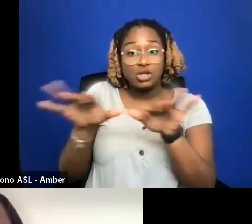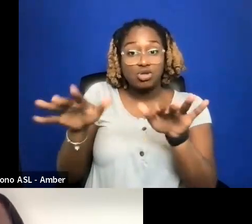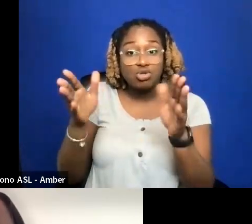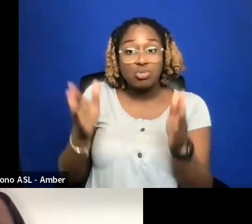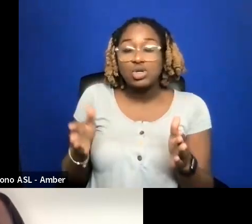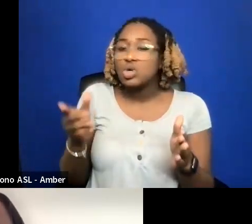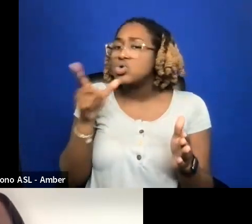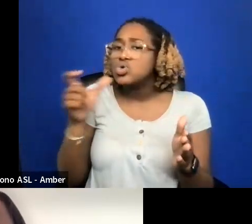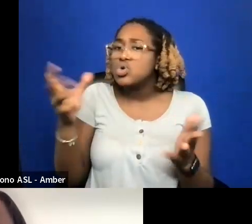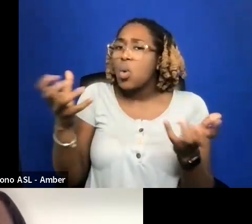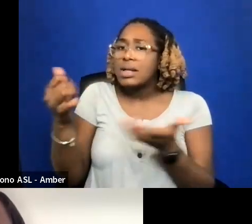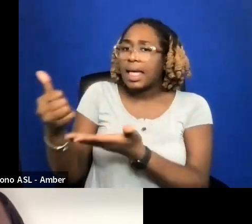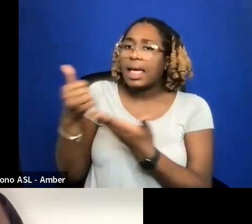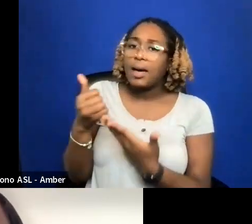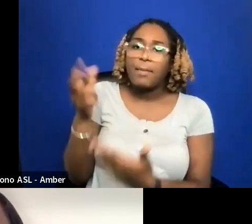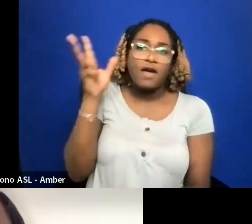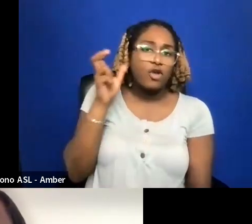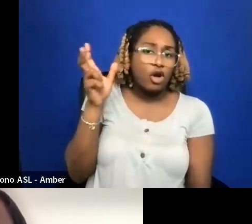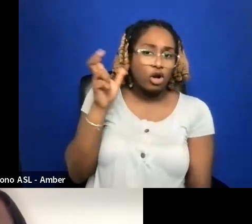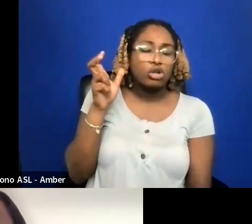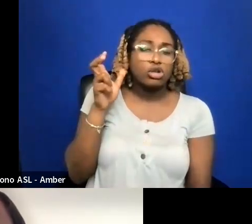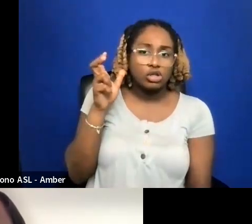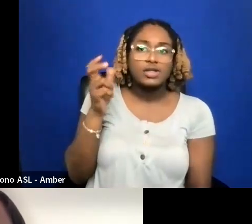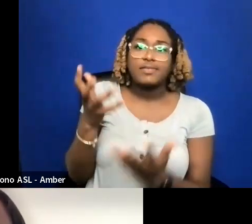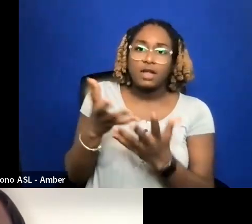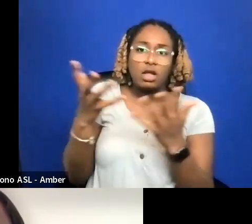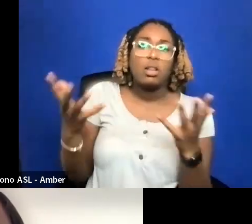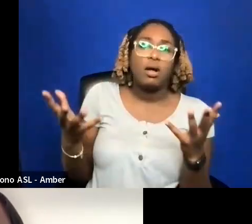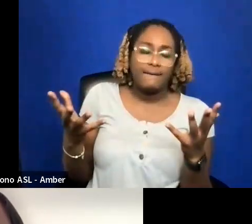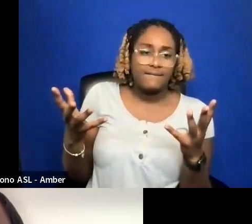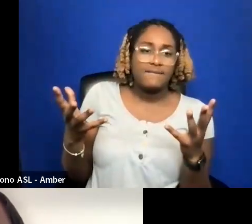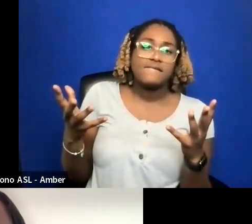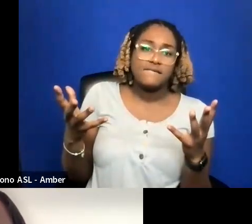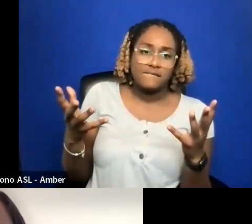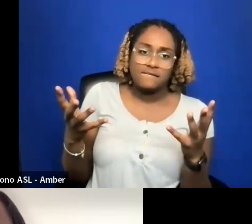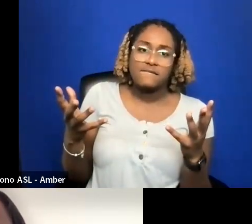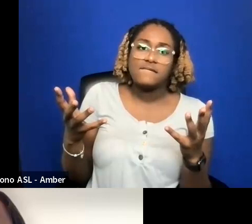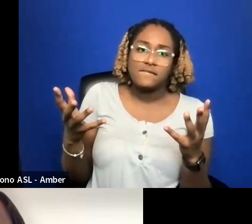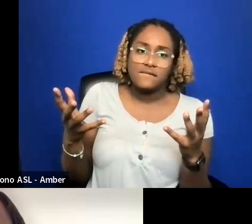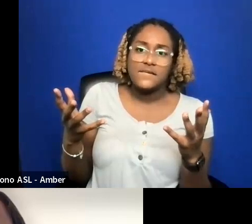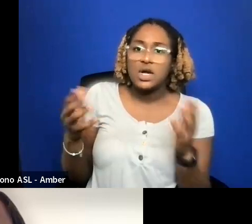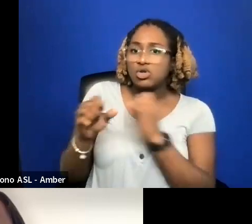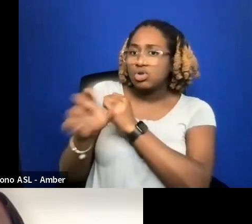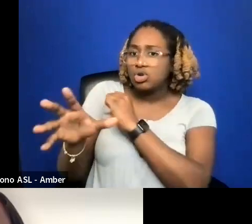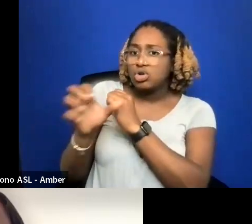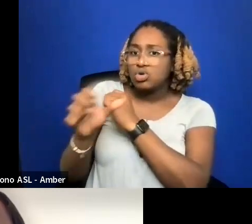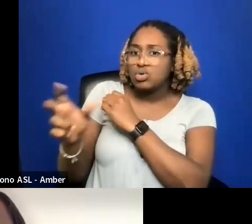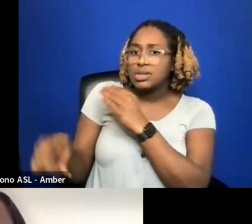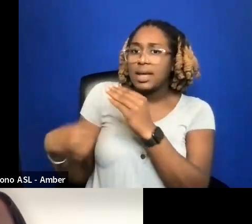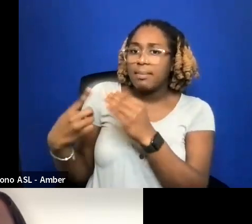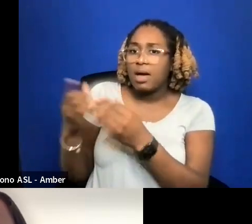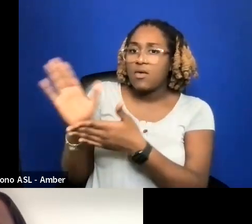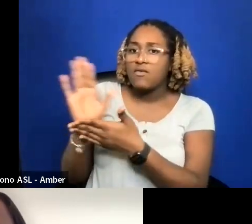THERE HAS BEEN A LOT OF NEWS ABOUT FILMMAKER S NOT BEING ABLE TO MAKE DEALS.